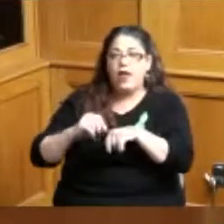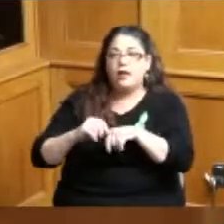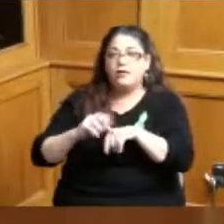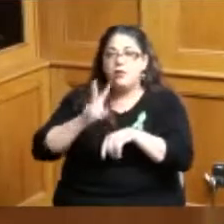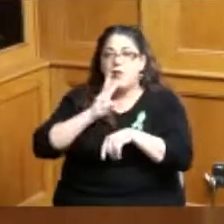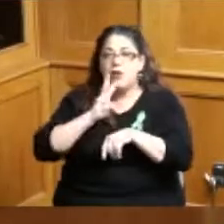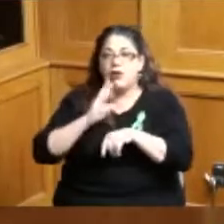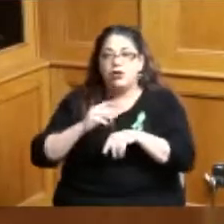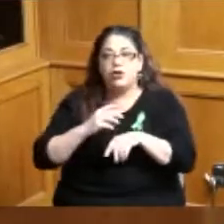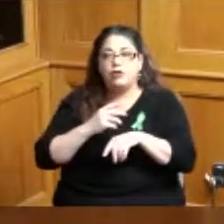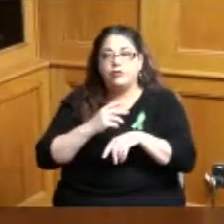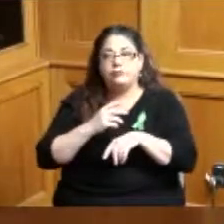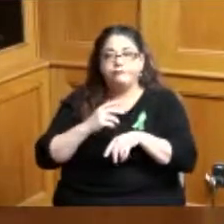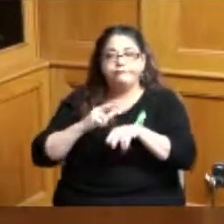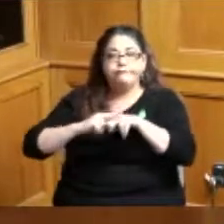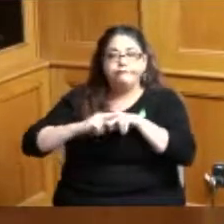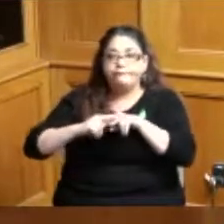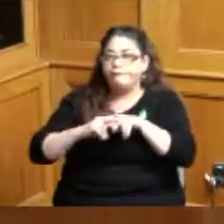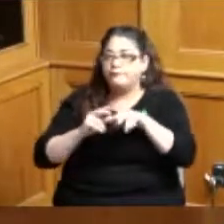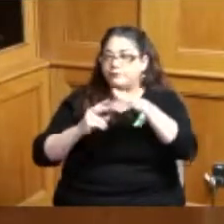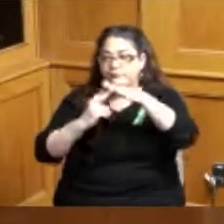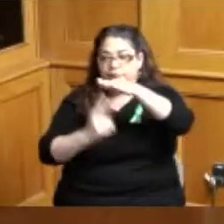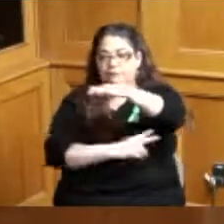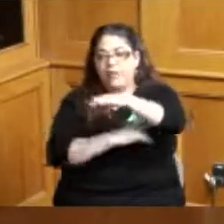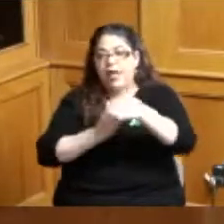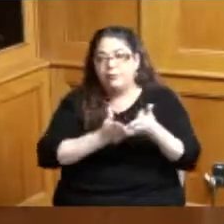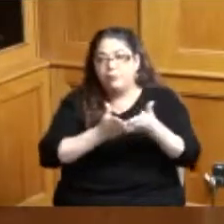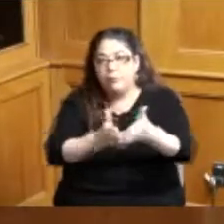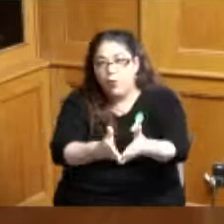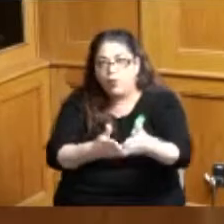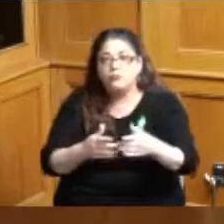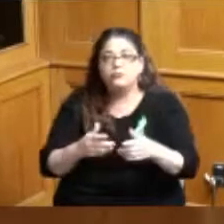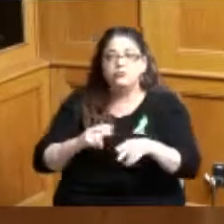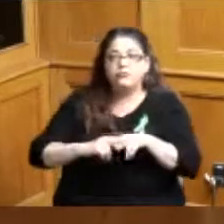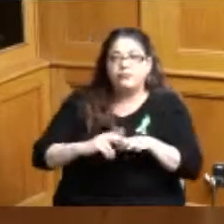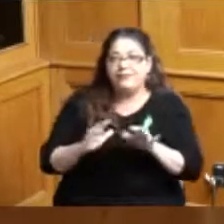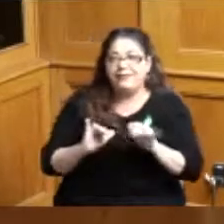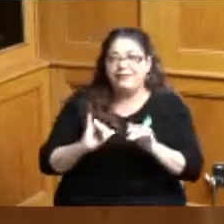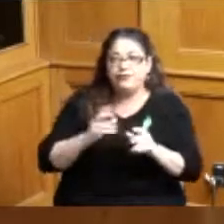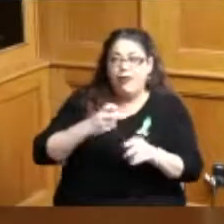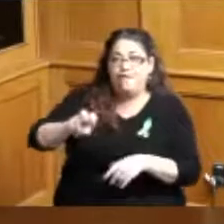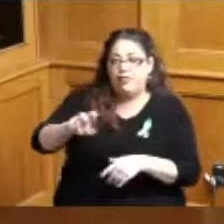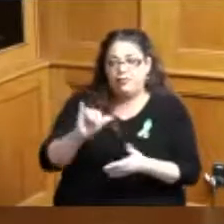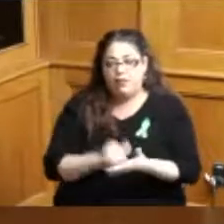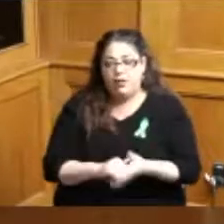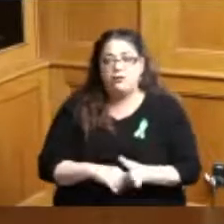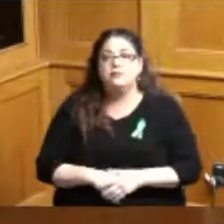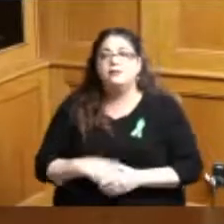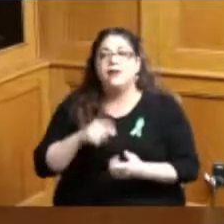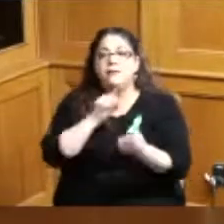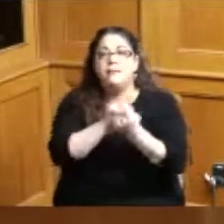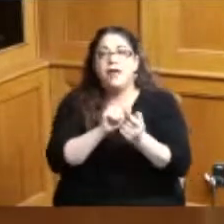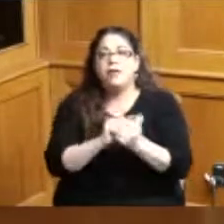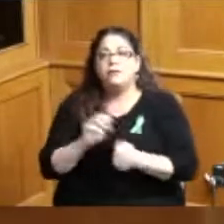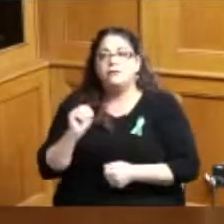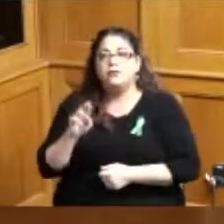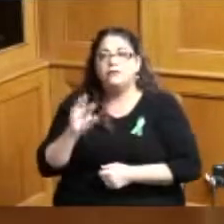more efficient also on that day I met with Mr Forte who will be leading our new small business